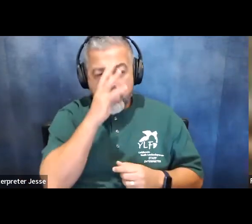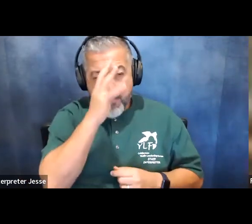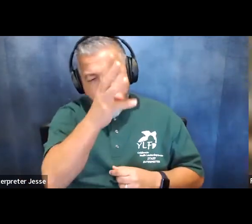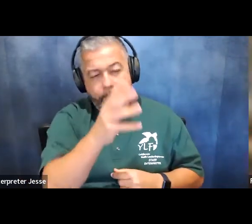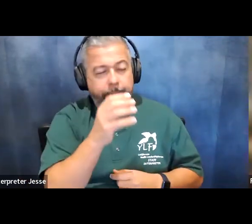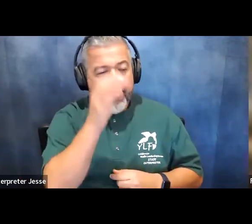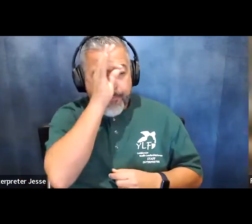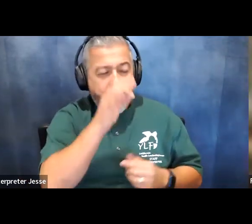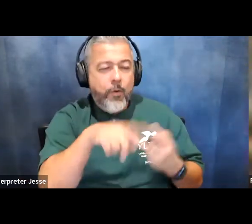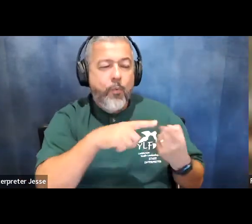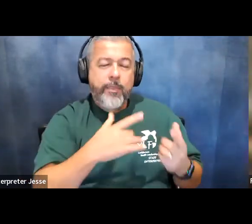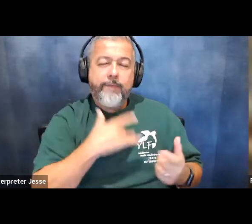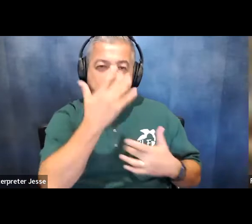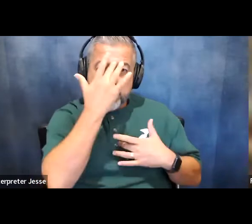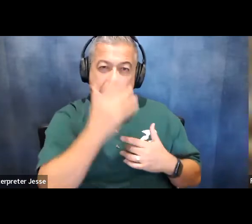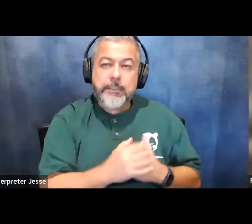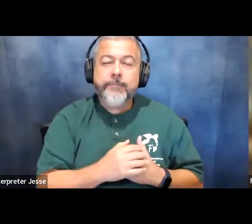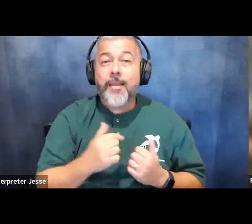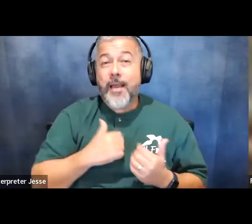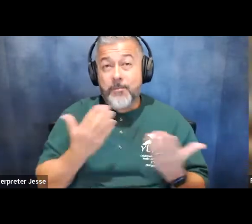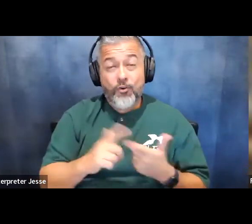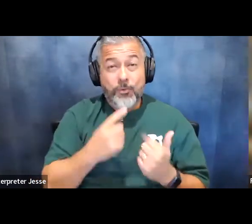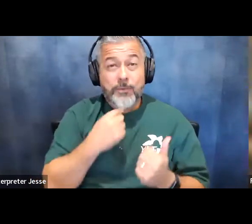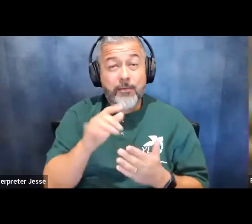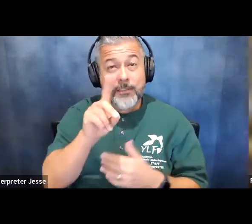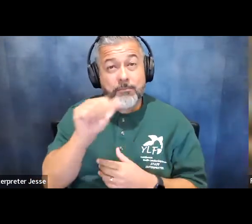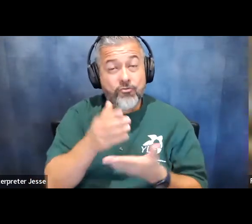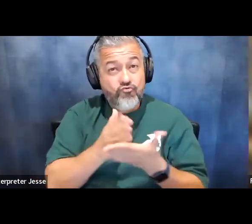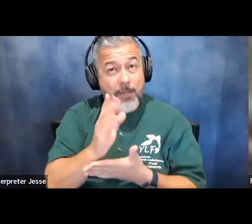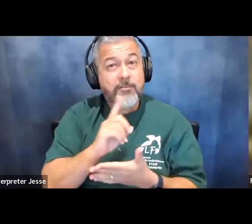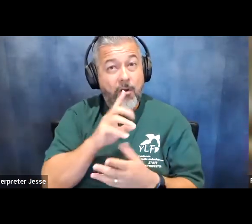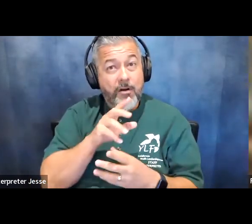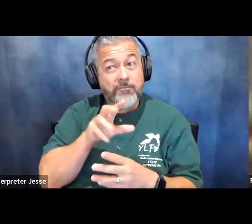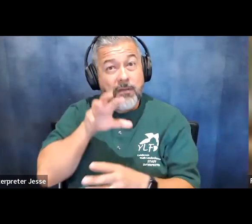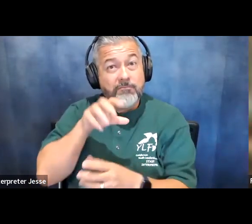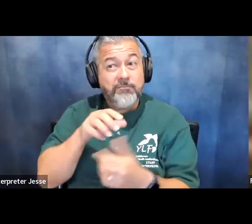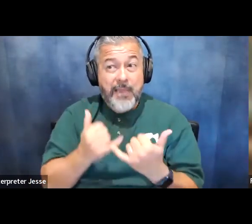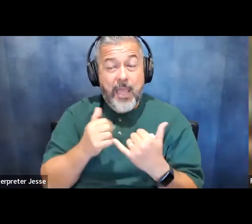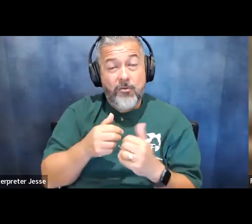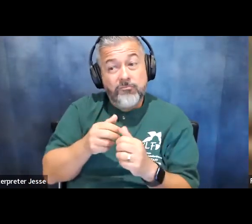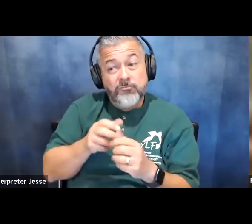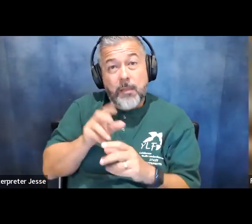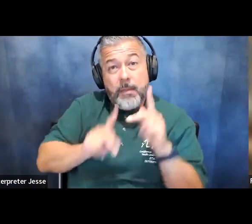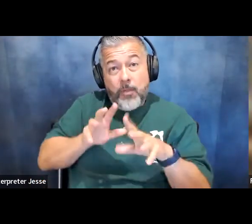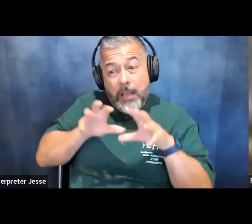i'm here to tell you that disability rights are under attack every year a bill is introduced to